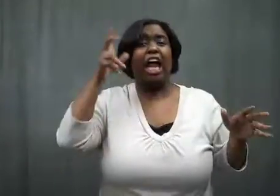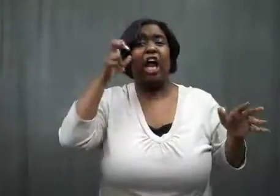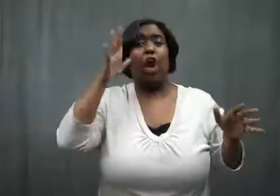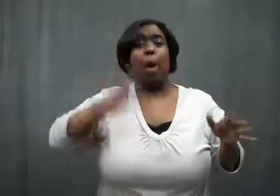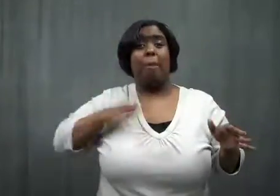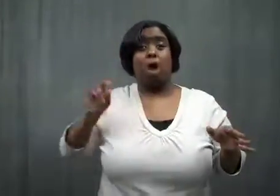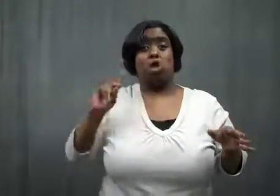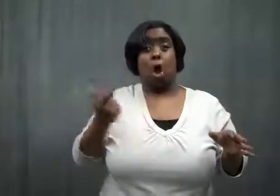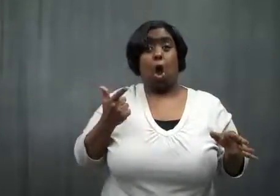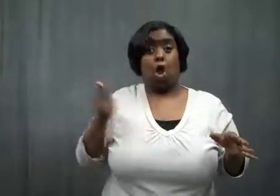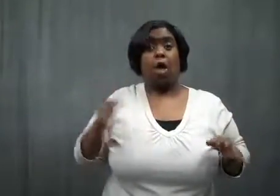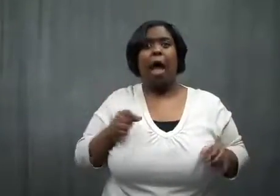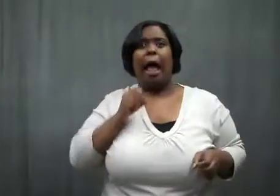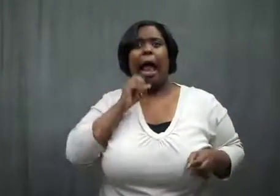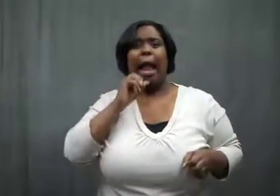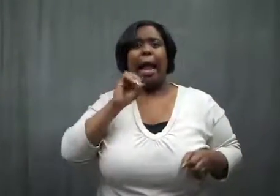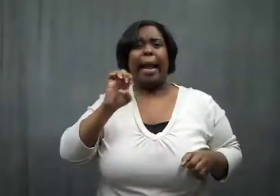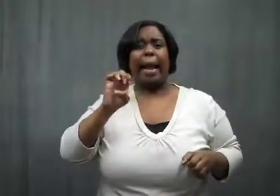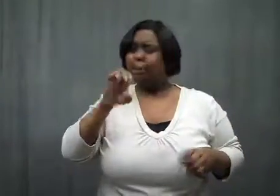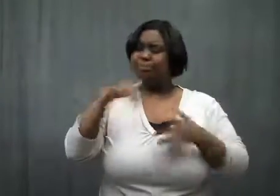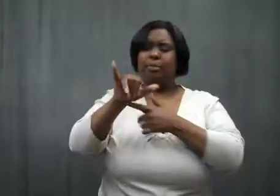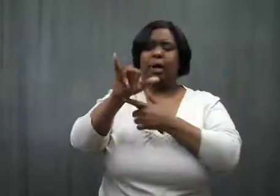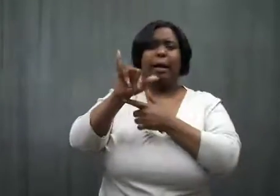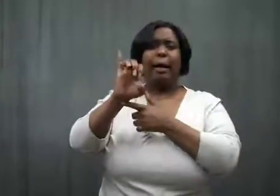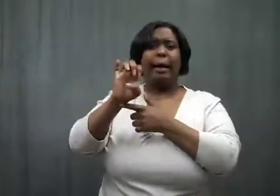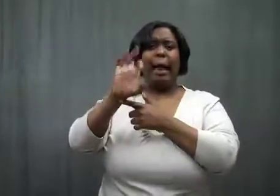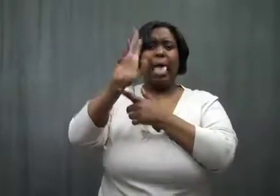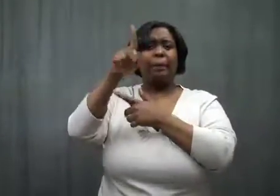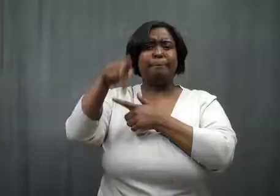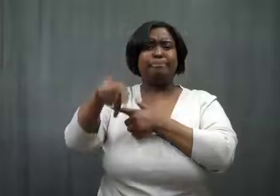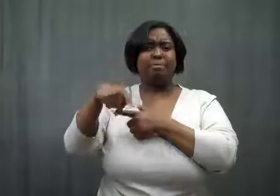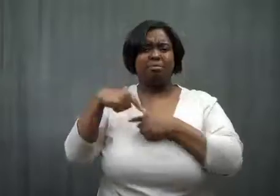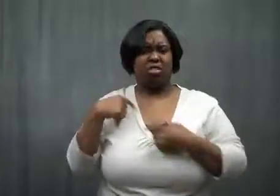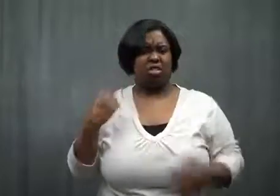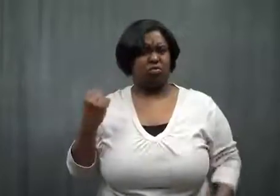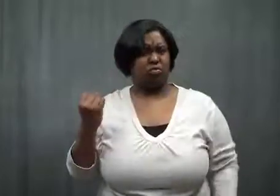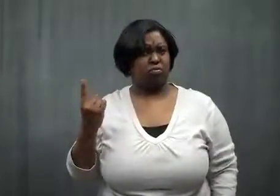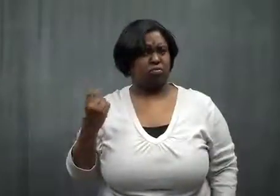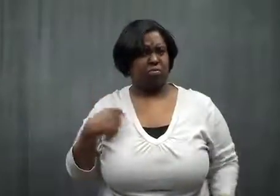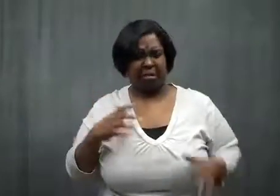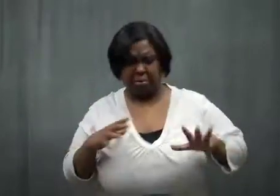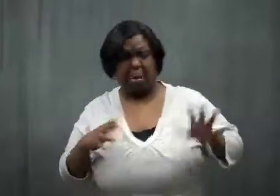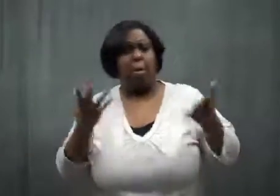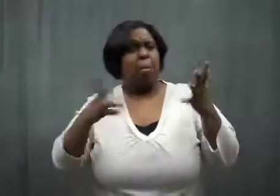I heard my dog yelp. I didn't know why, I figured maybe he was scared.